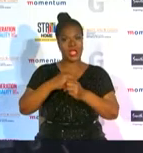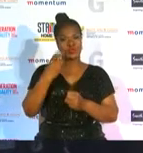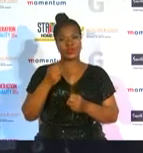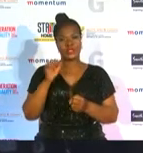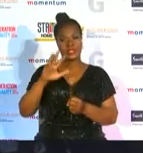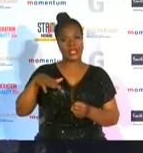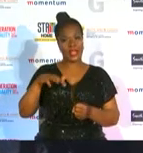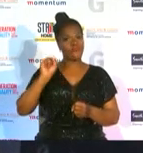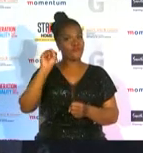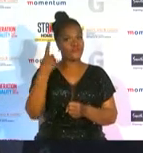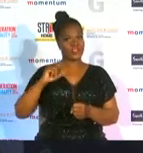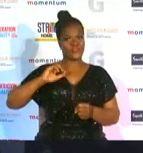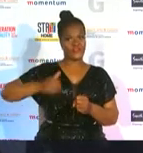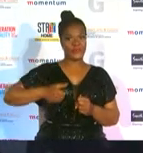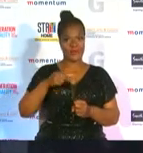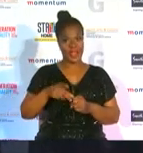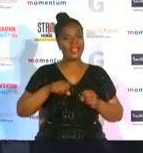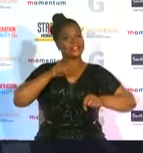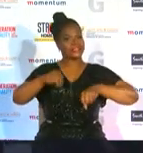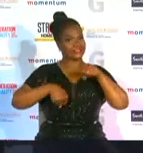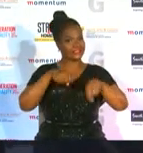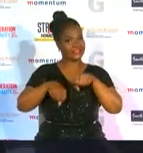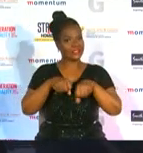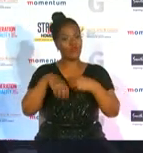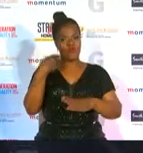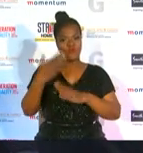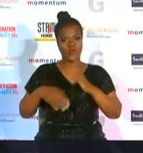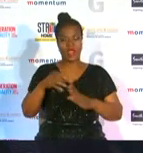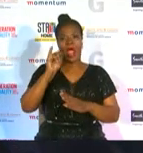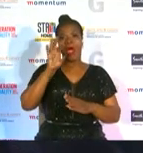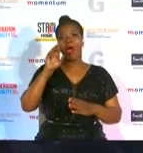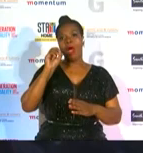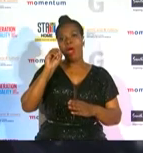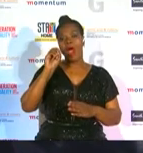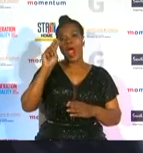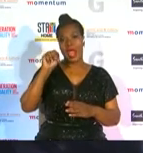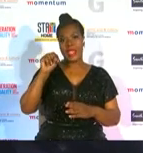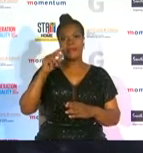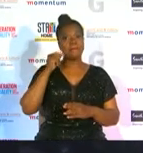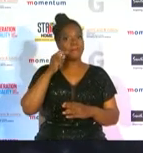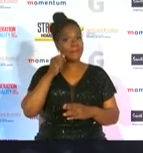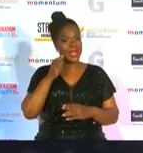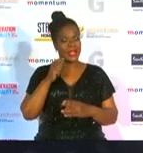female hand cyclist to complete the ironman 70.3 event